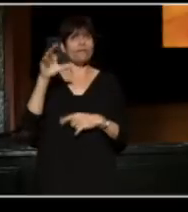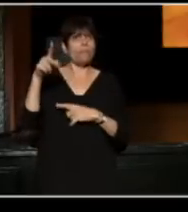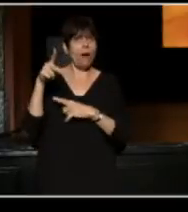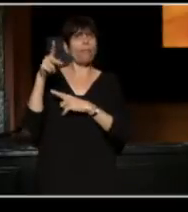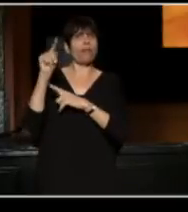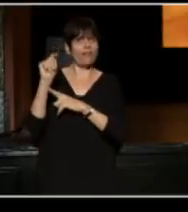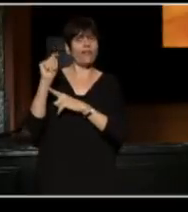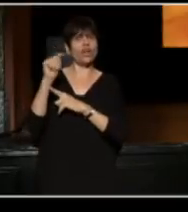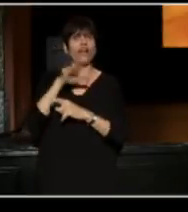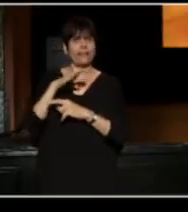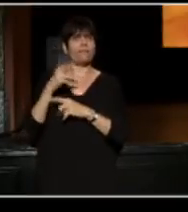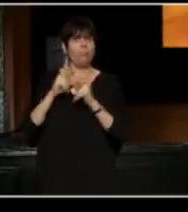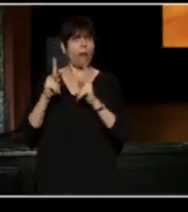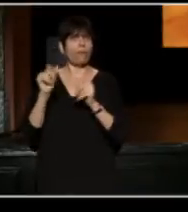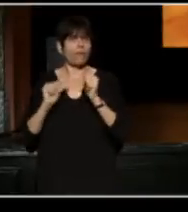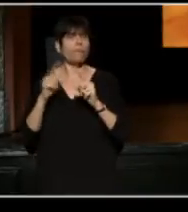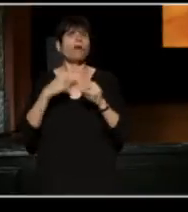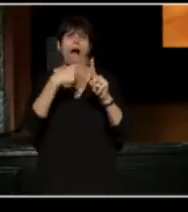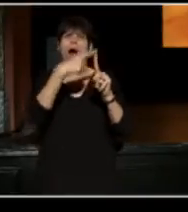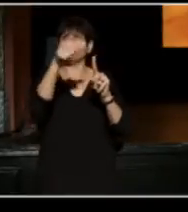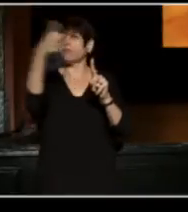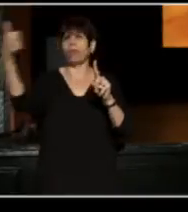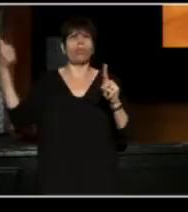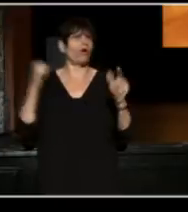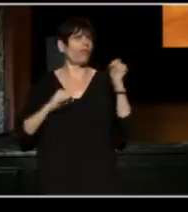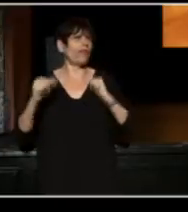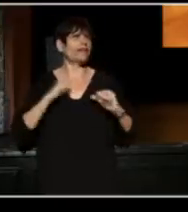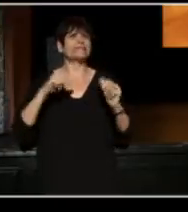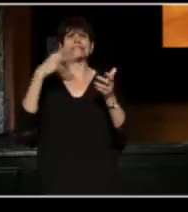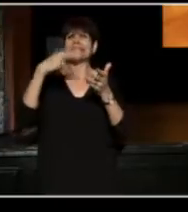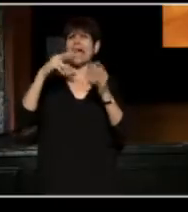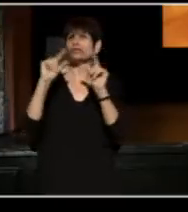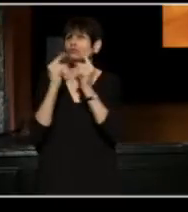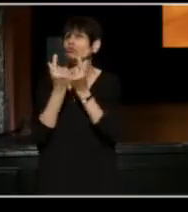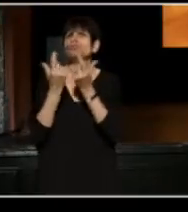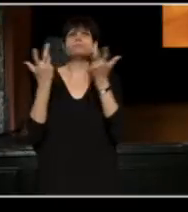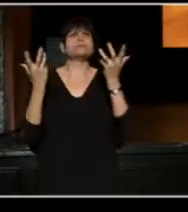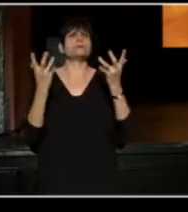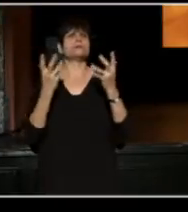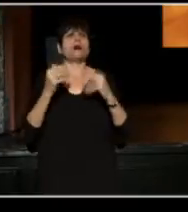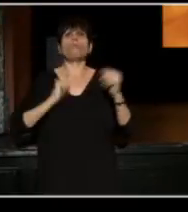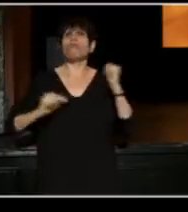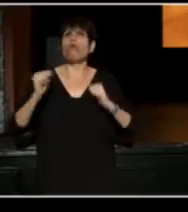but dozens of other theaters, dance groups, performing artists,